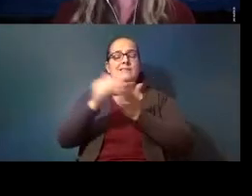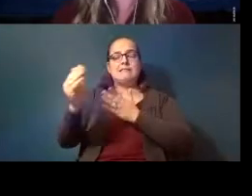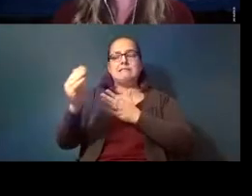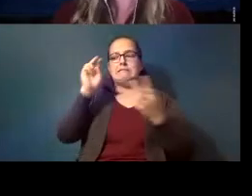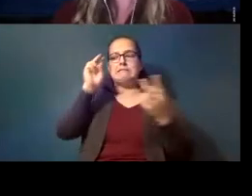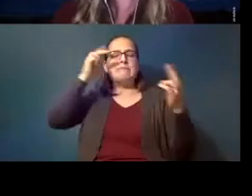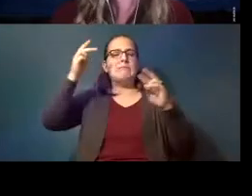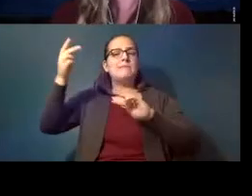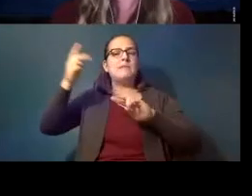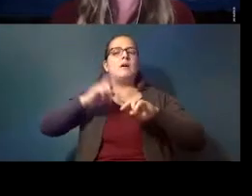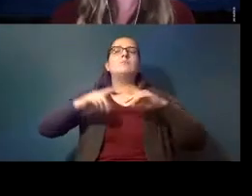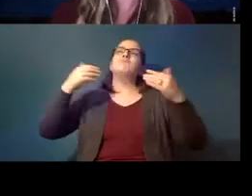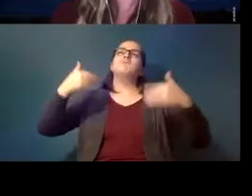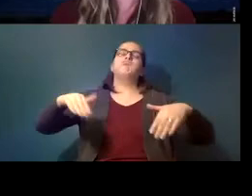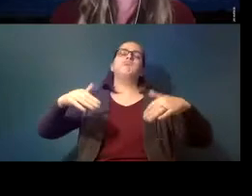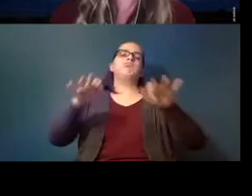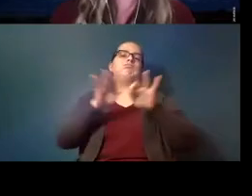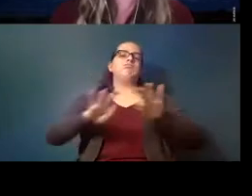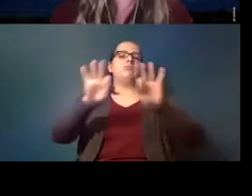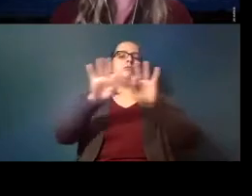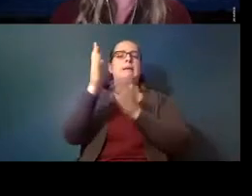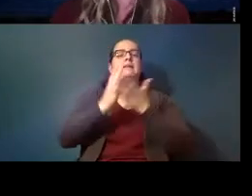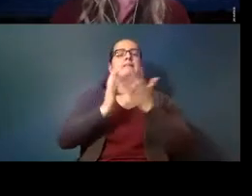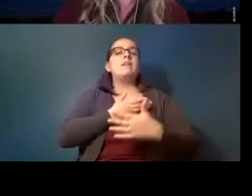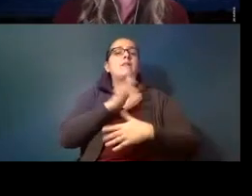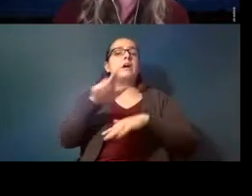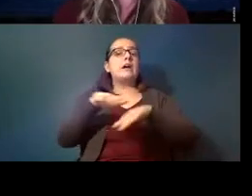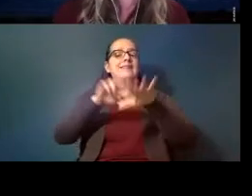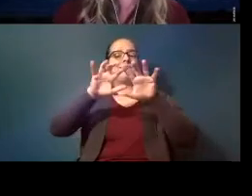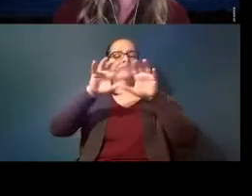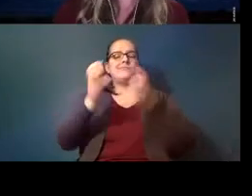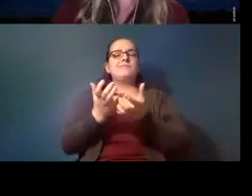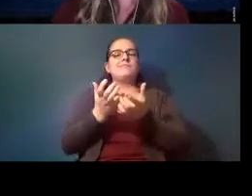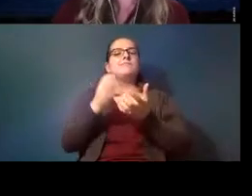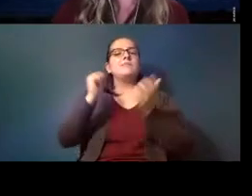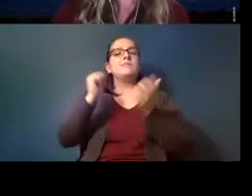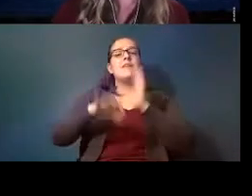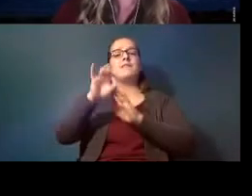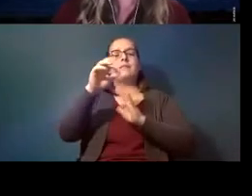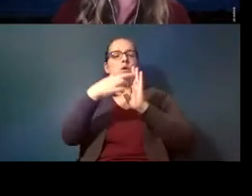incredibly important parts of our natural world you can find the registration link in the chat